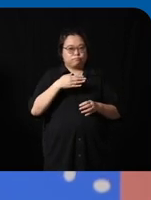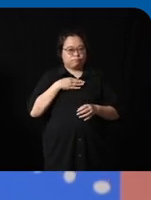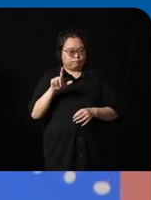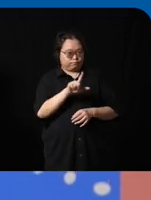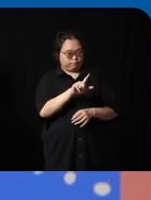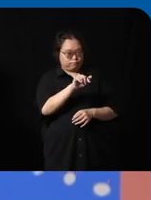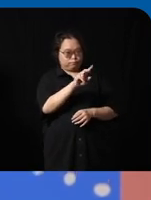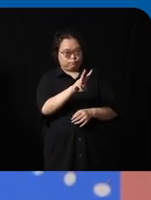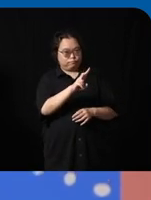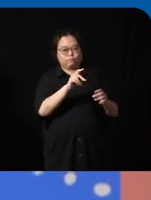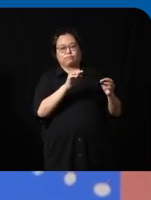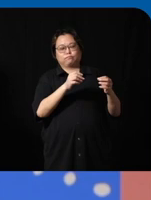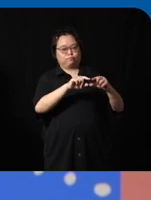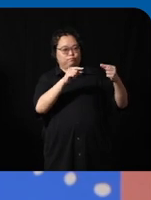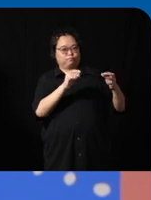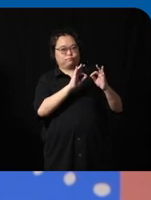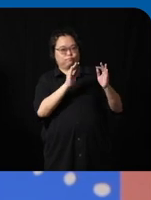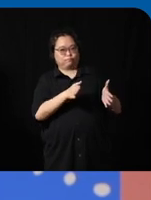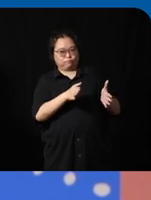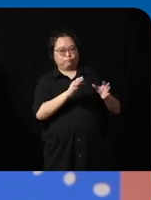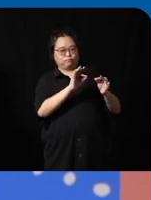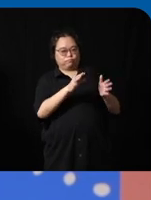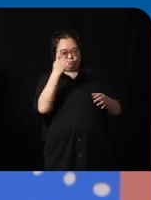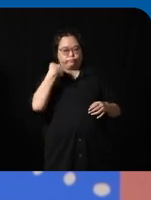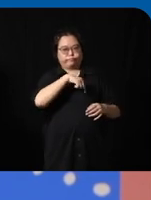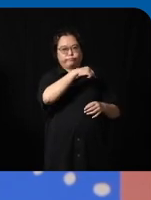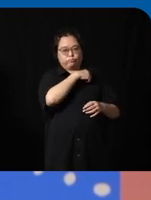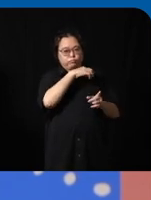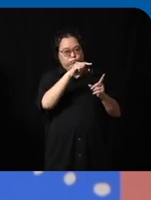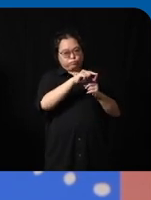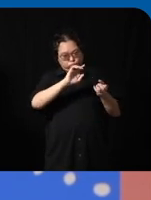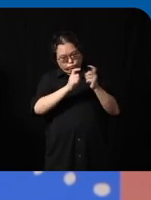great interpretors to help us to translate our words into sign language and what we are trying